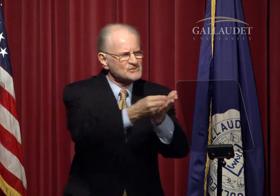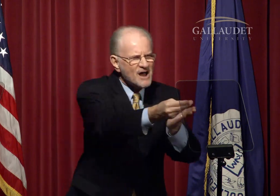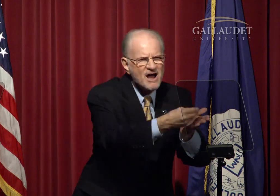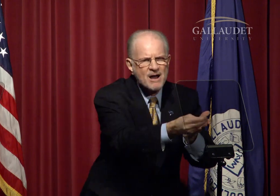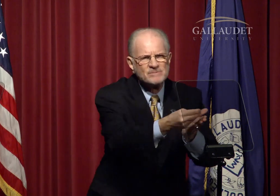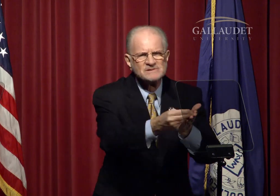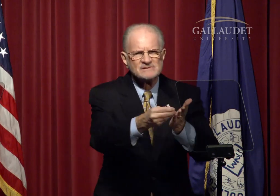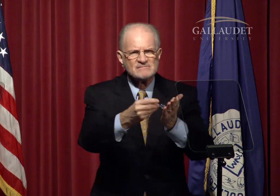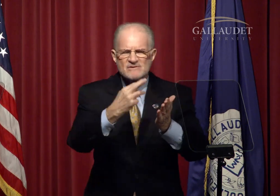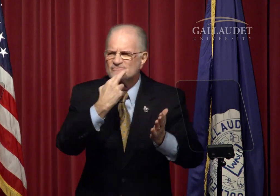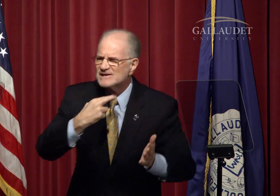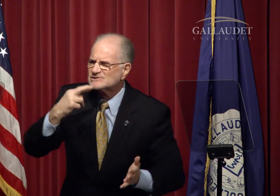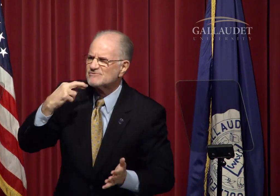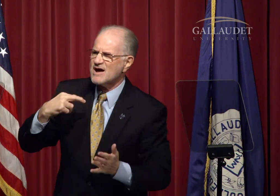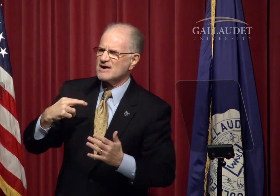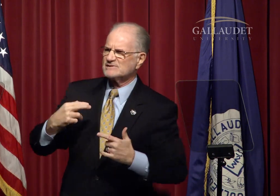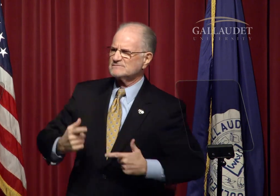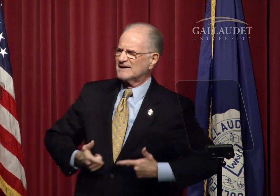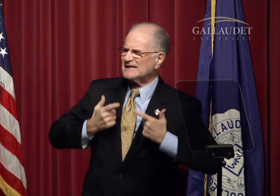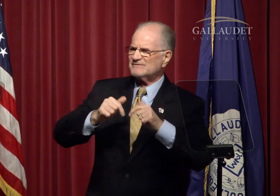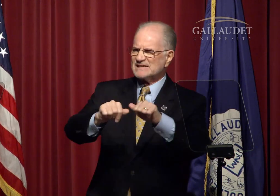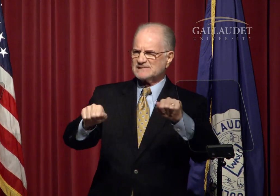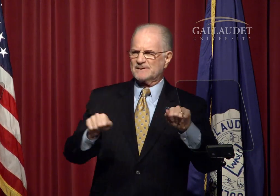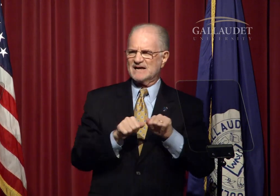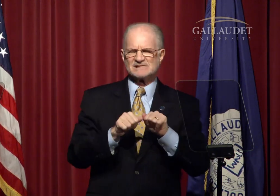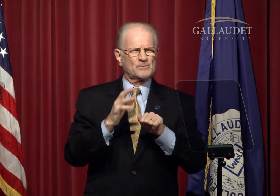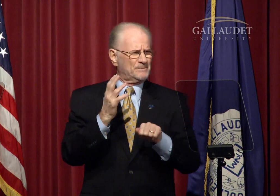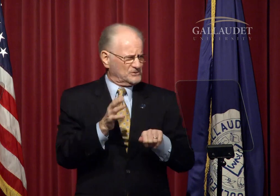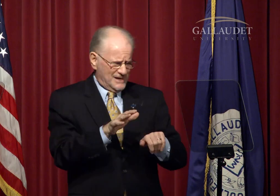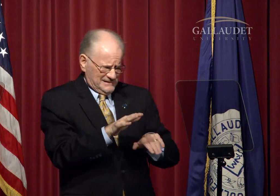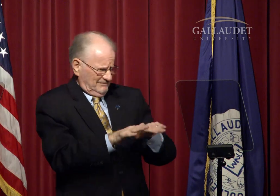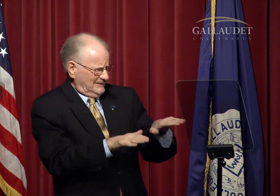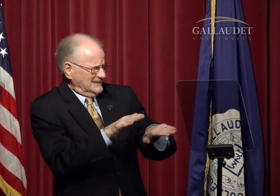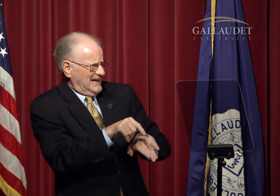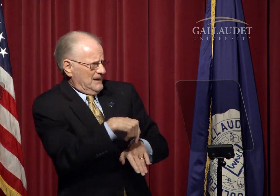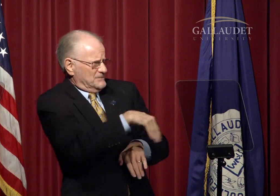Imagine shops, restaurants, and living spaces